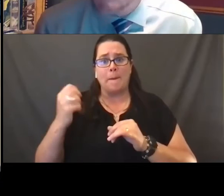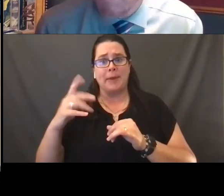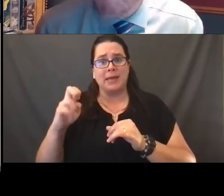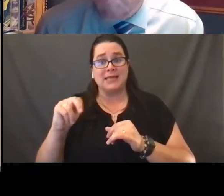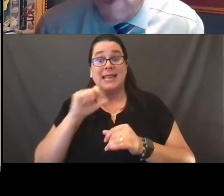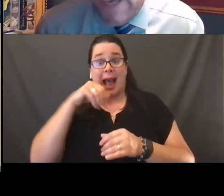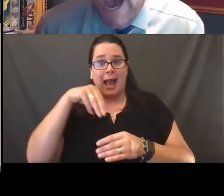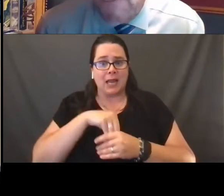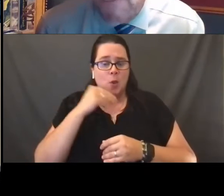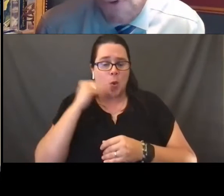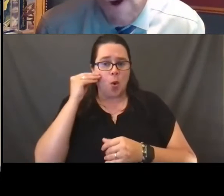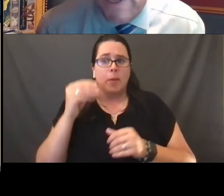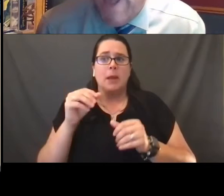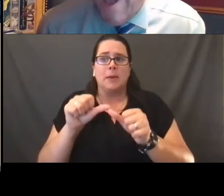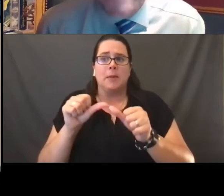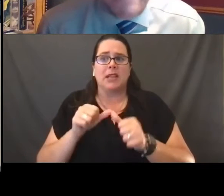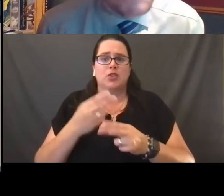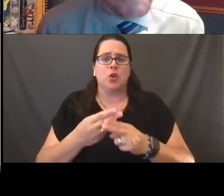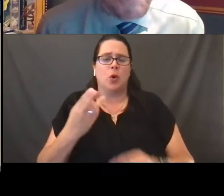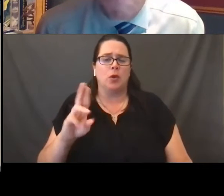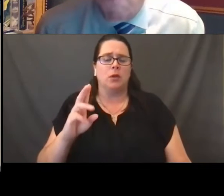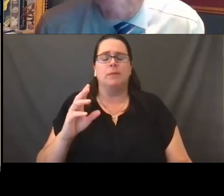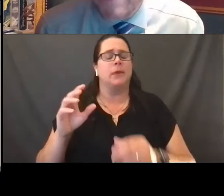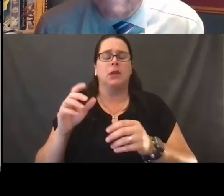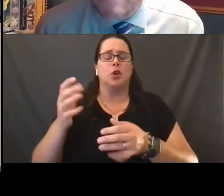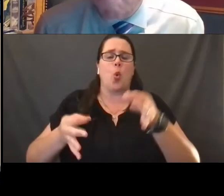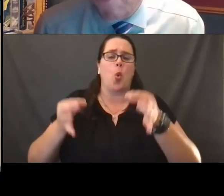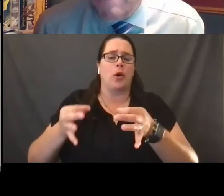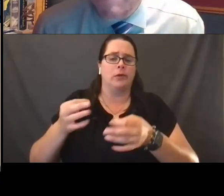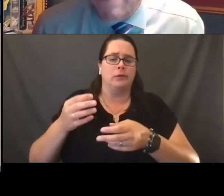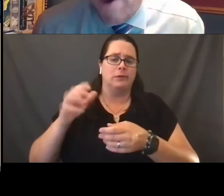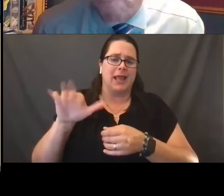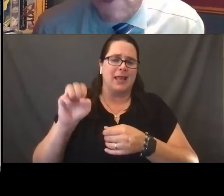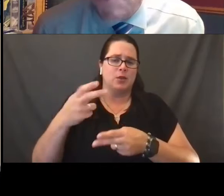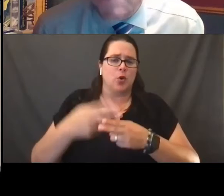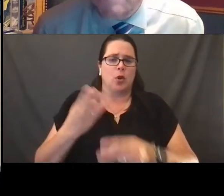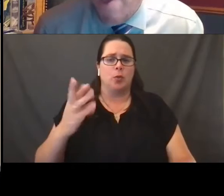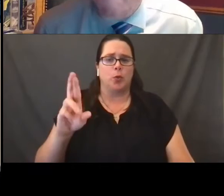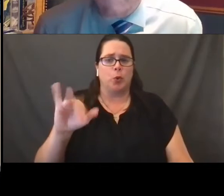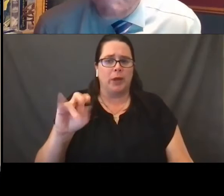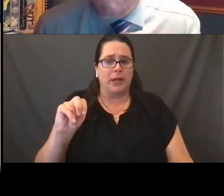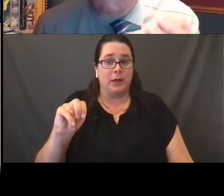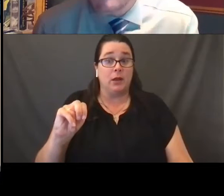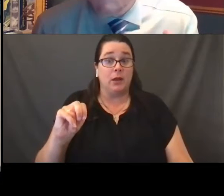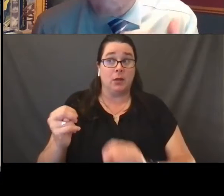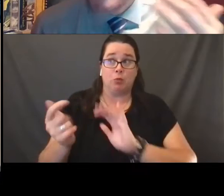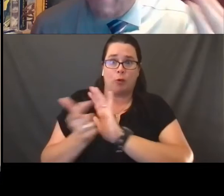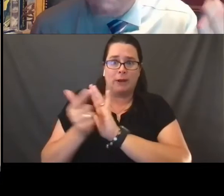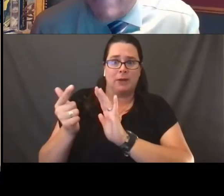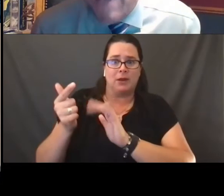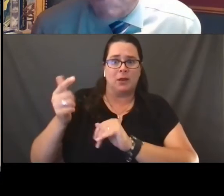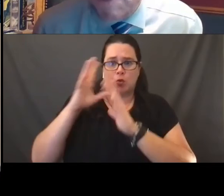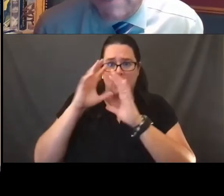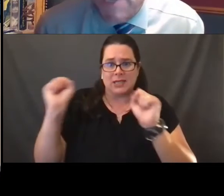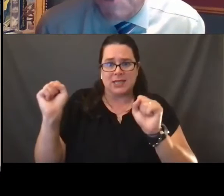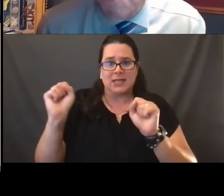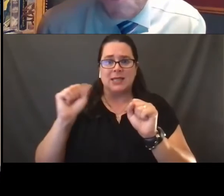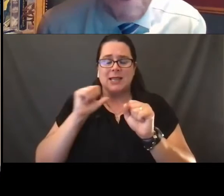in a case called Bruin out of New York, a supreme court that that prohibited our president from imposing greenhouse gas limitations